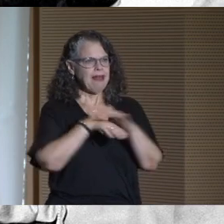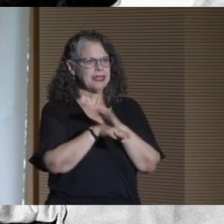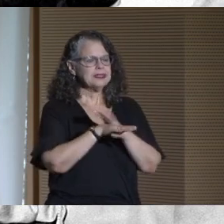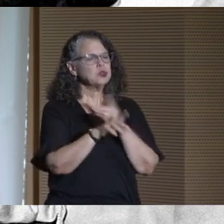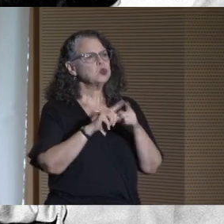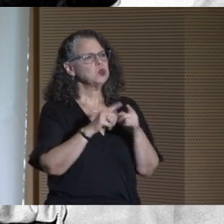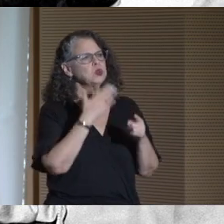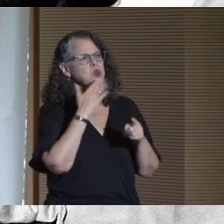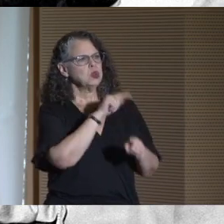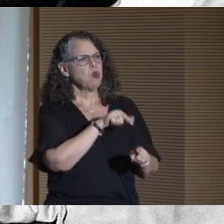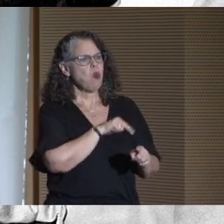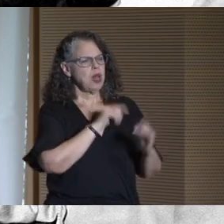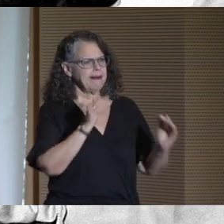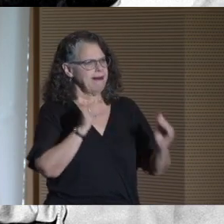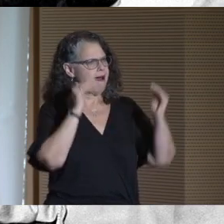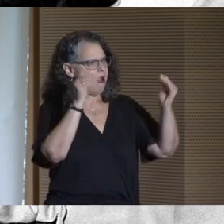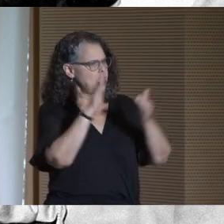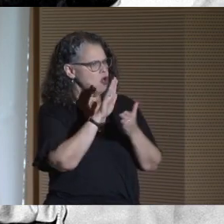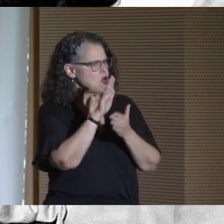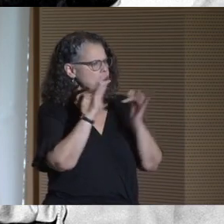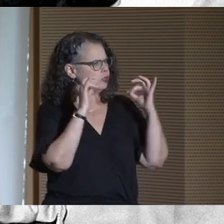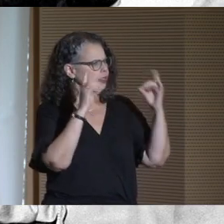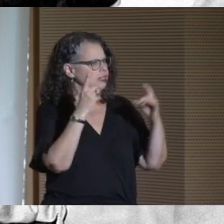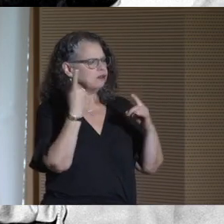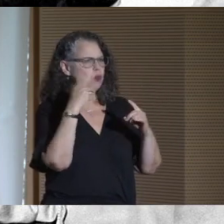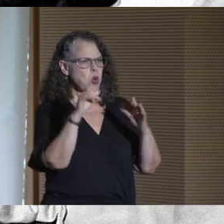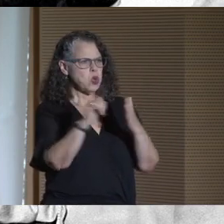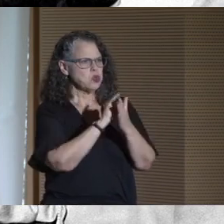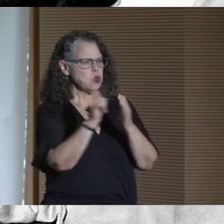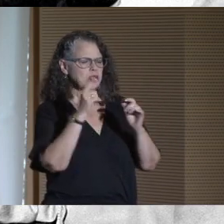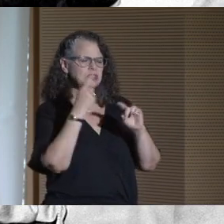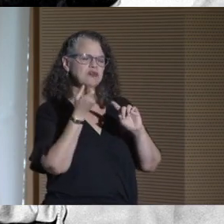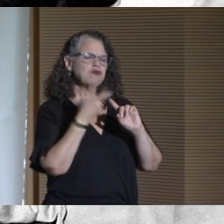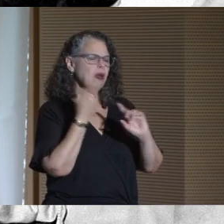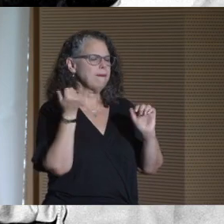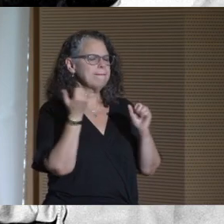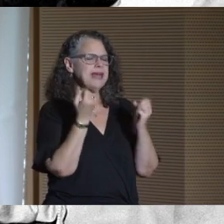to quality higher education to New Yorkers of all backgrounds.